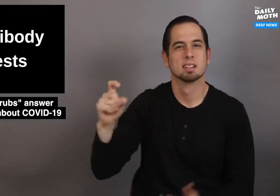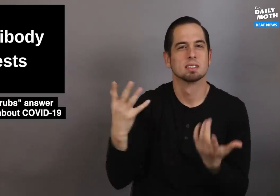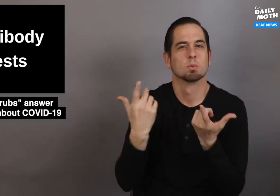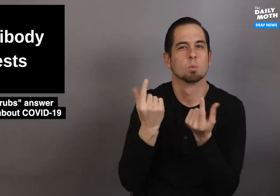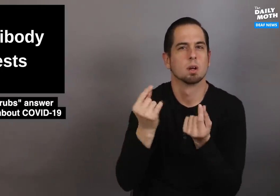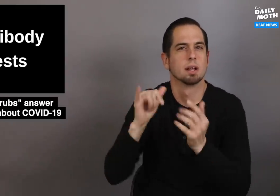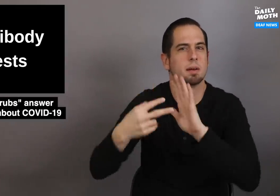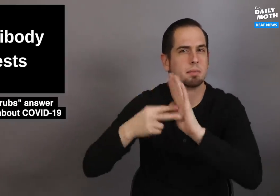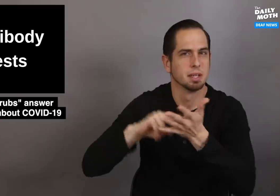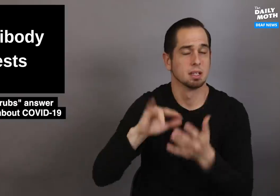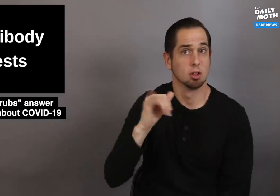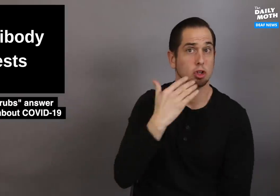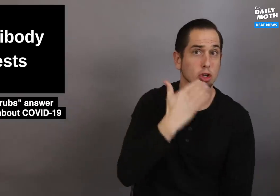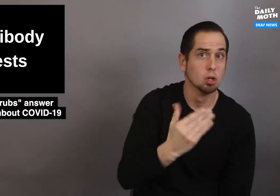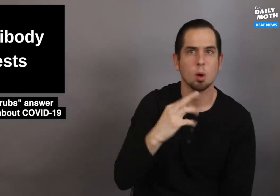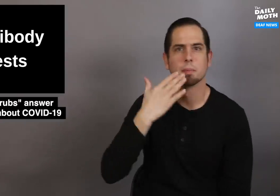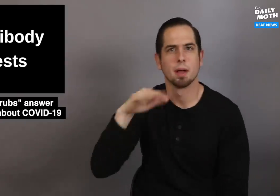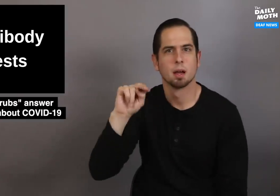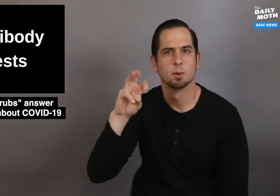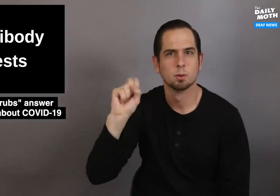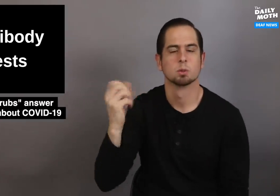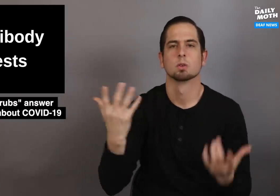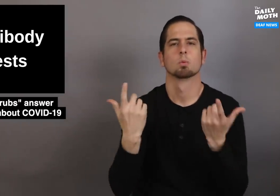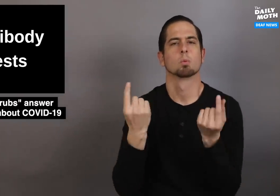I asked them what that means and whether it was good or bad news,